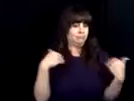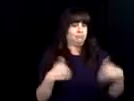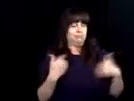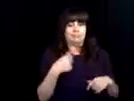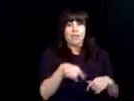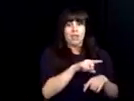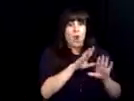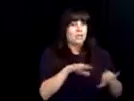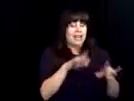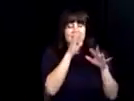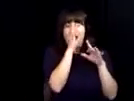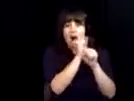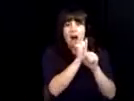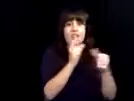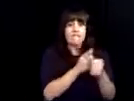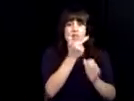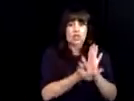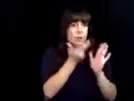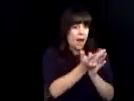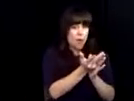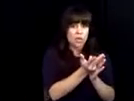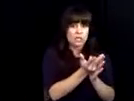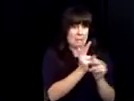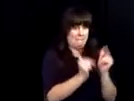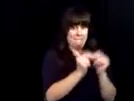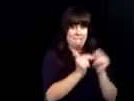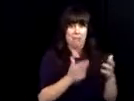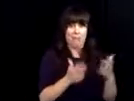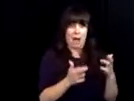and, you know, the agenda was